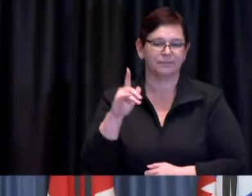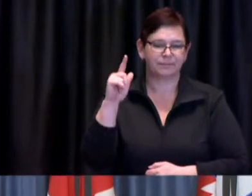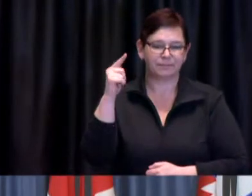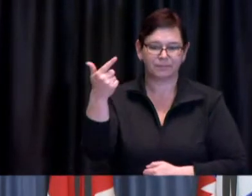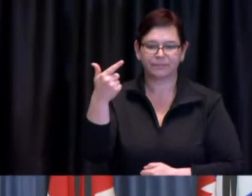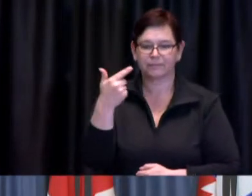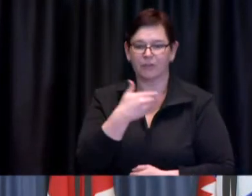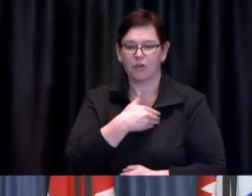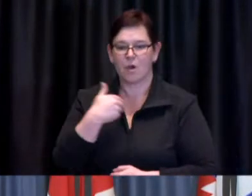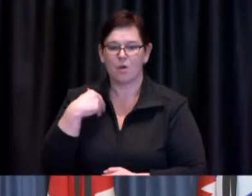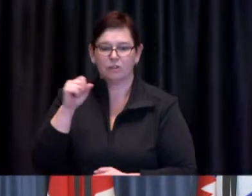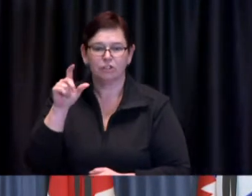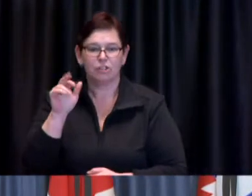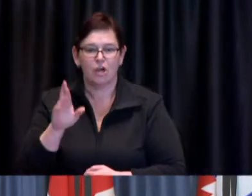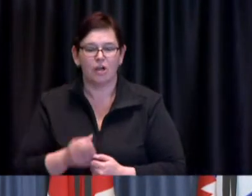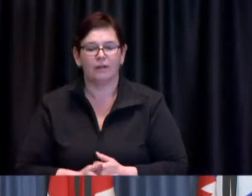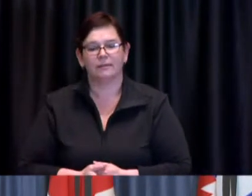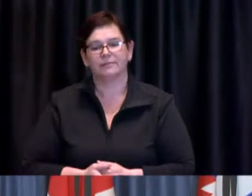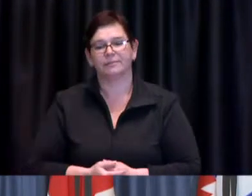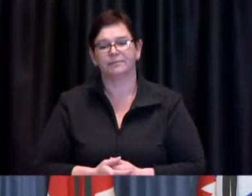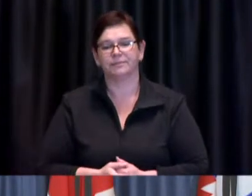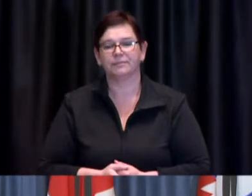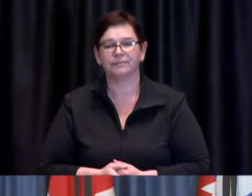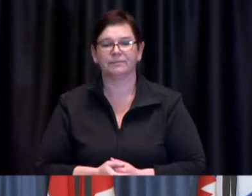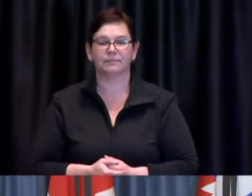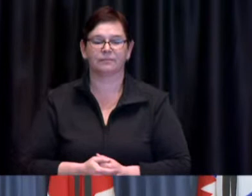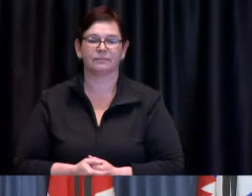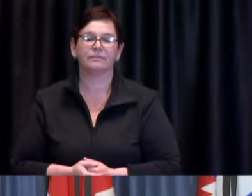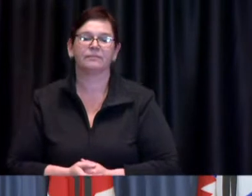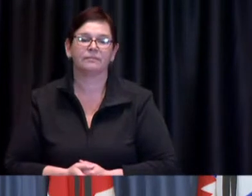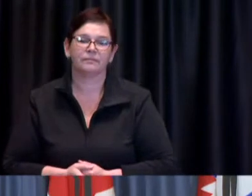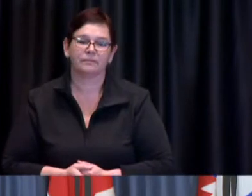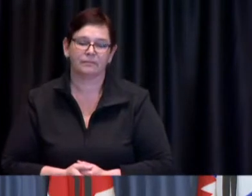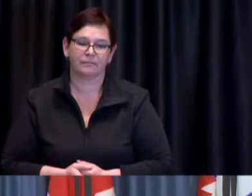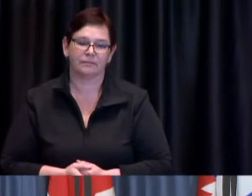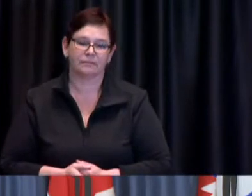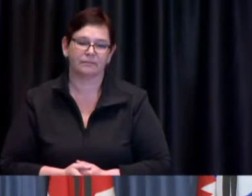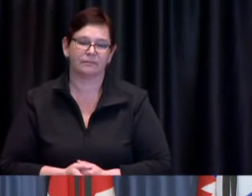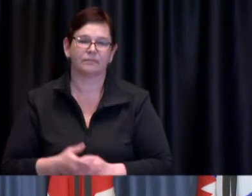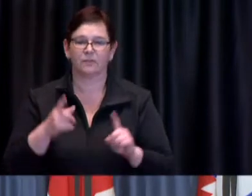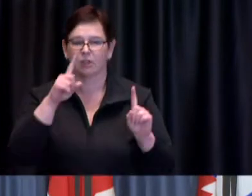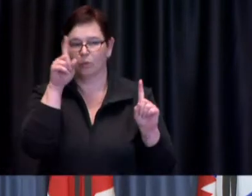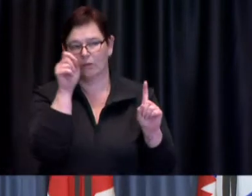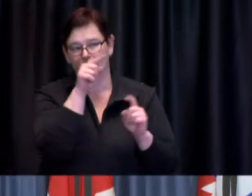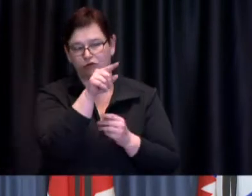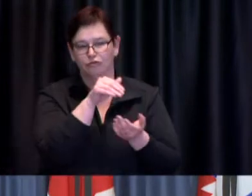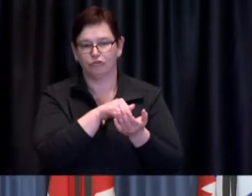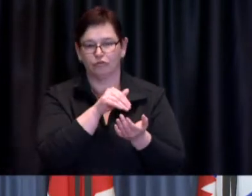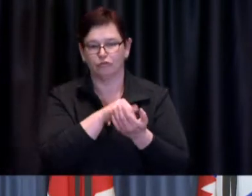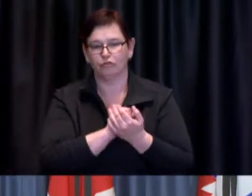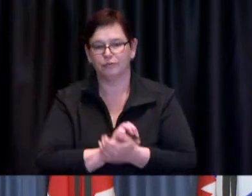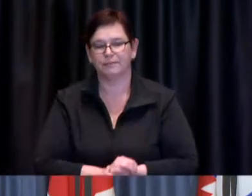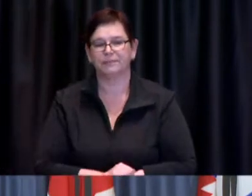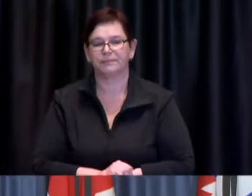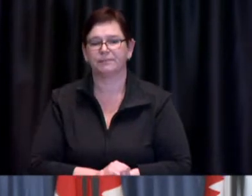Francine: oh hi I think my first question is for Dr. de Villa um Dr. de Villa I think a lot of people are asking